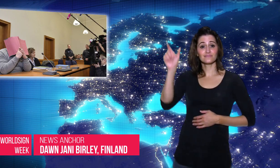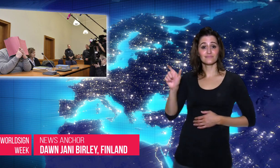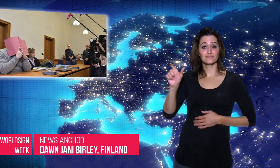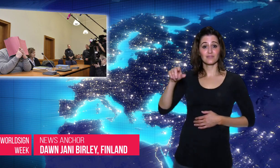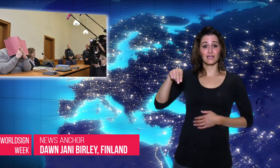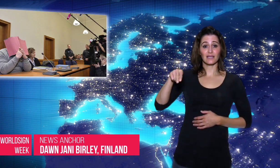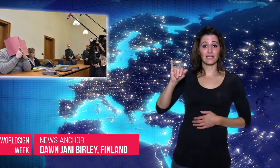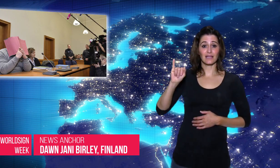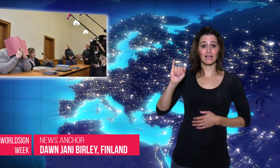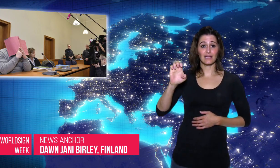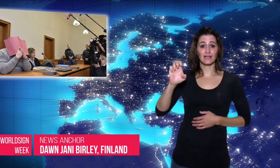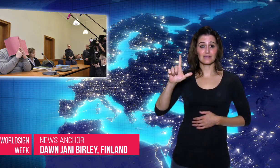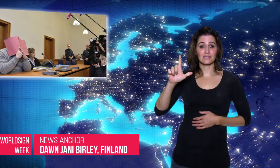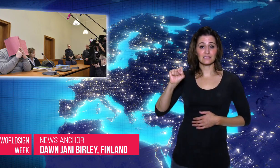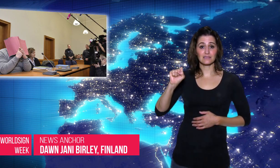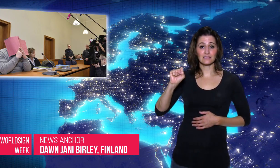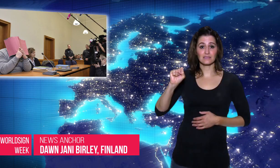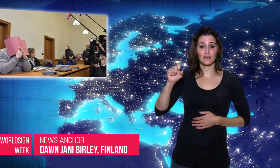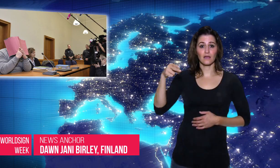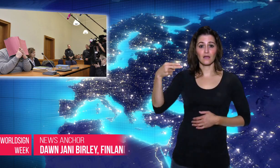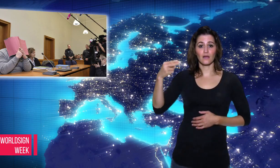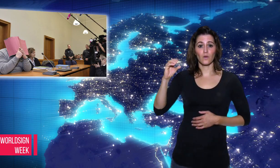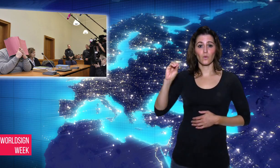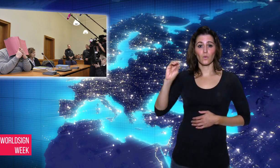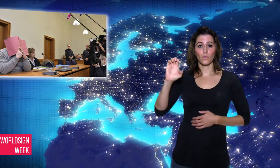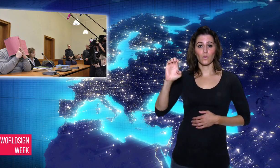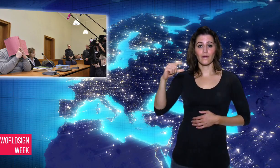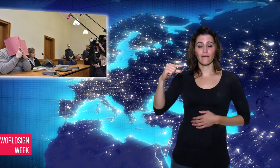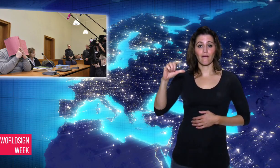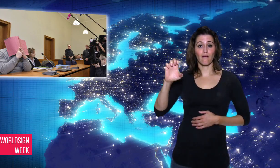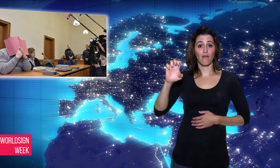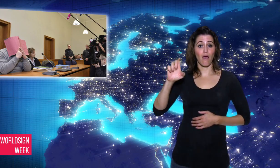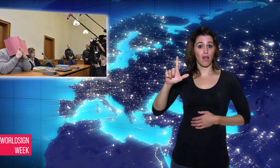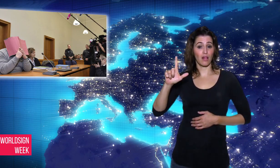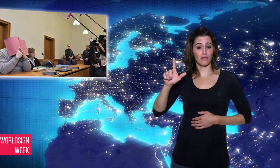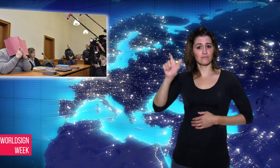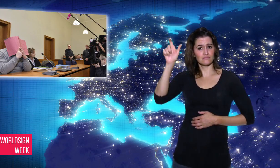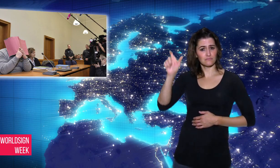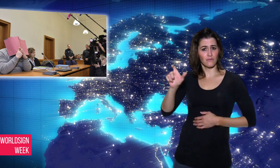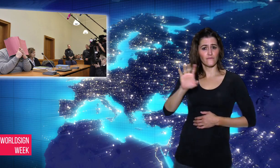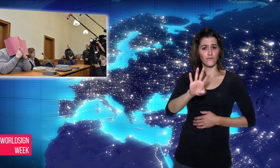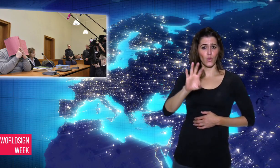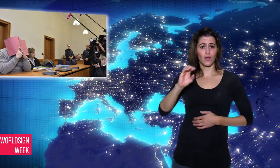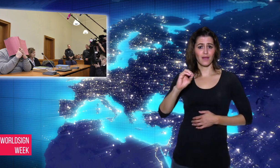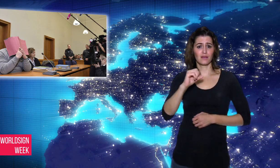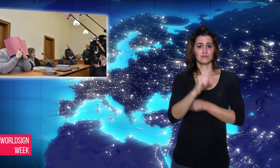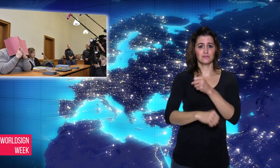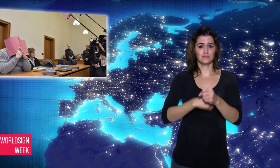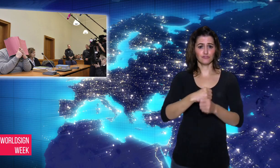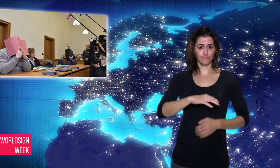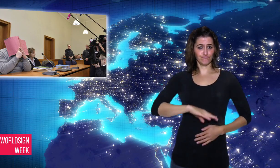Dawn: Niels Hoegel, a 40-year-old German